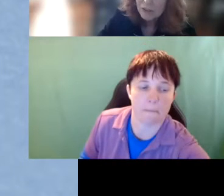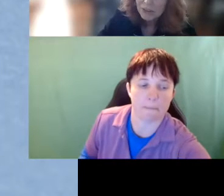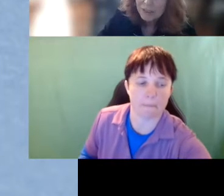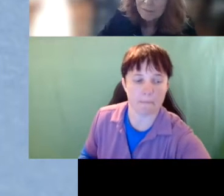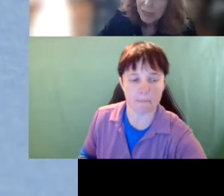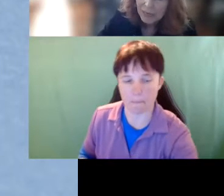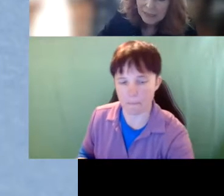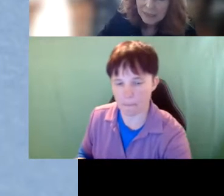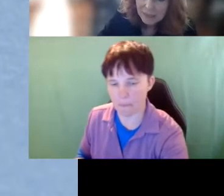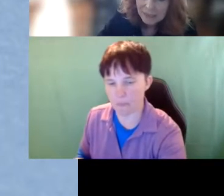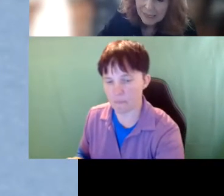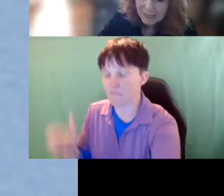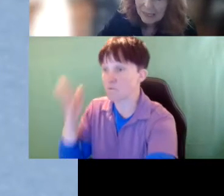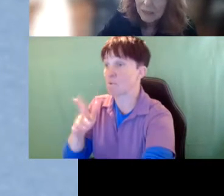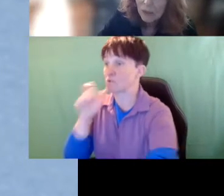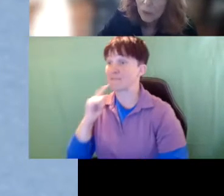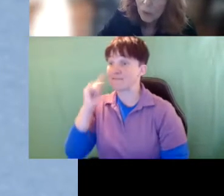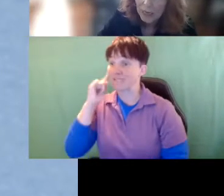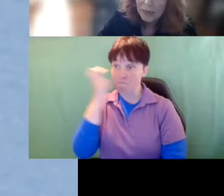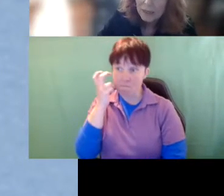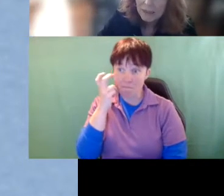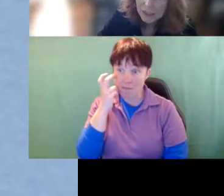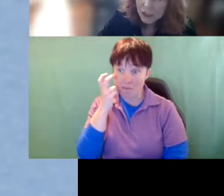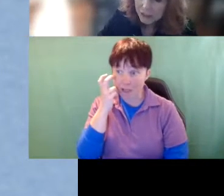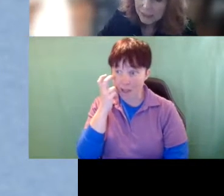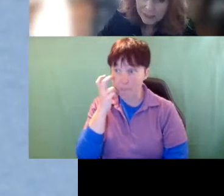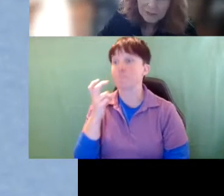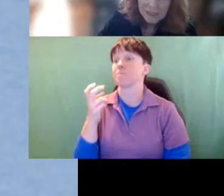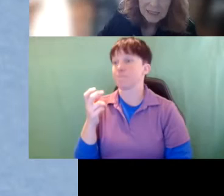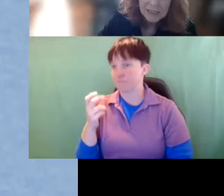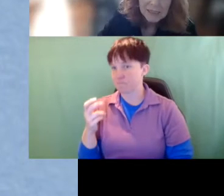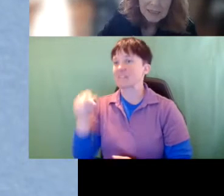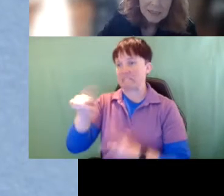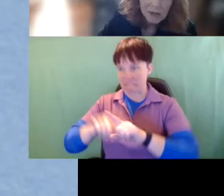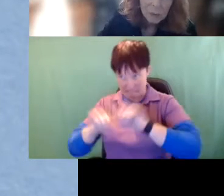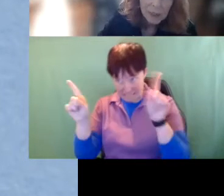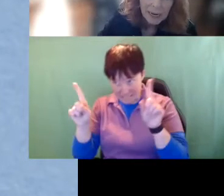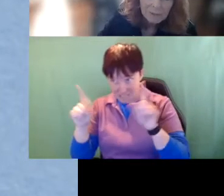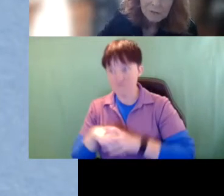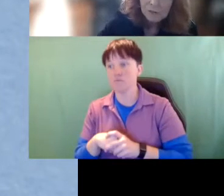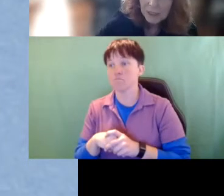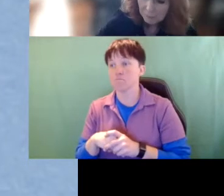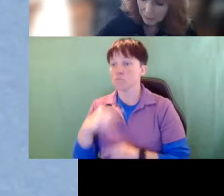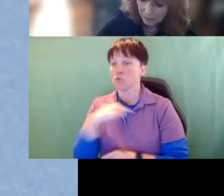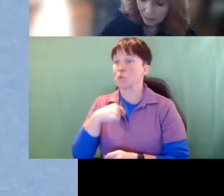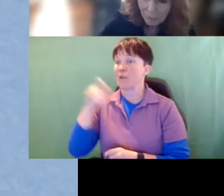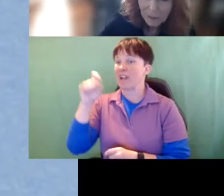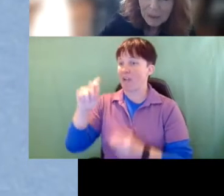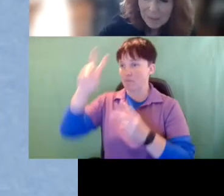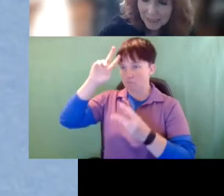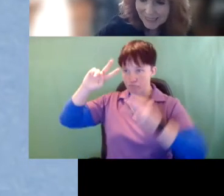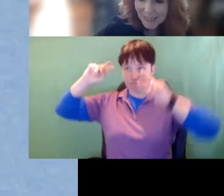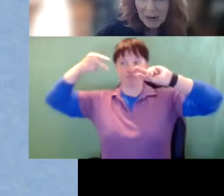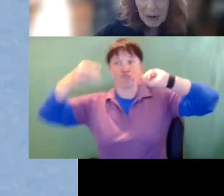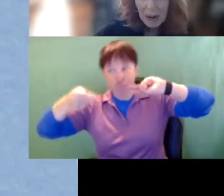who's deafblind, this is again, where the difference is and so we have to flip our pyramid